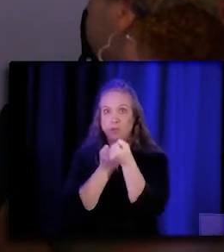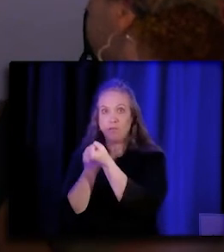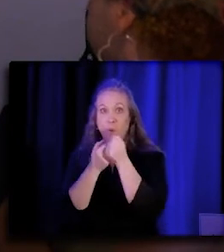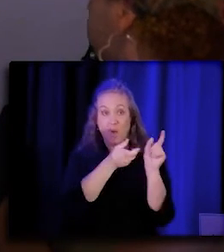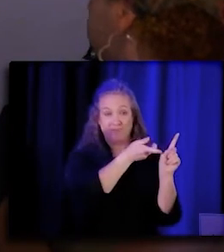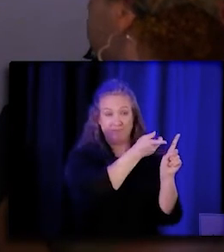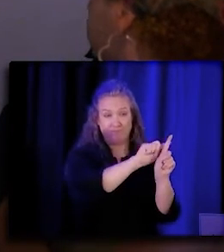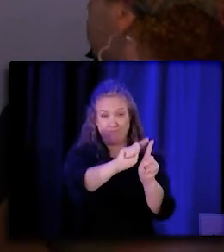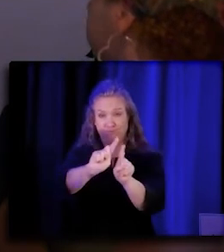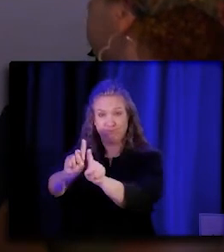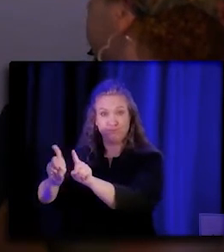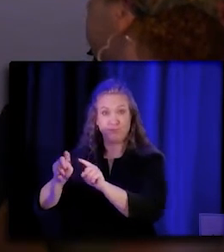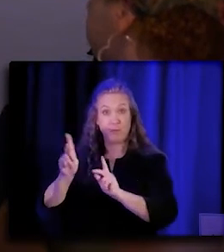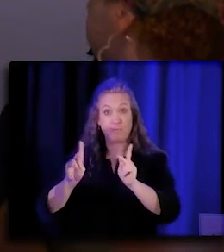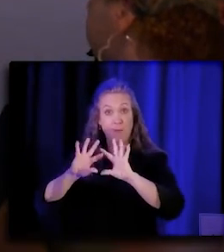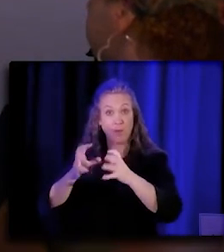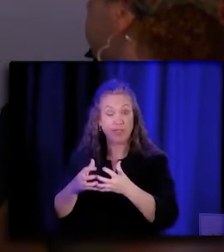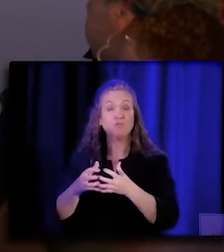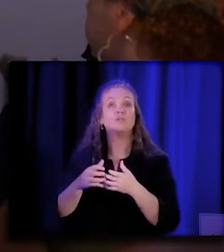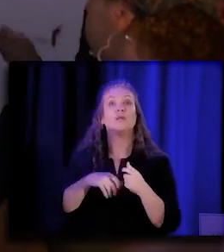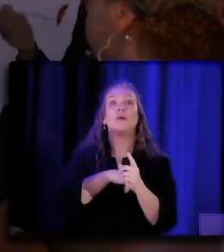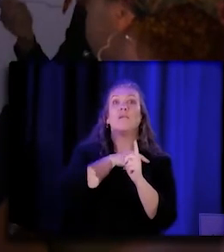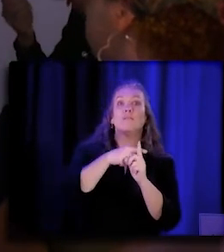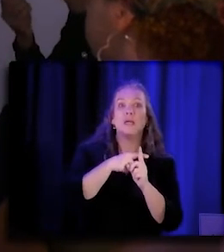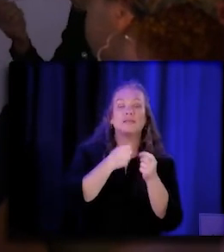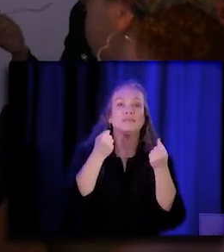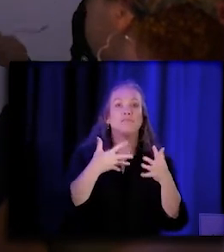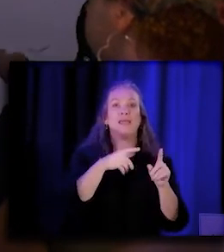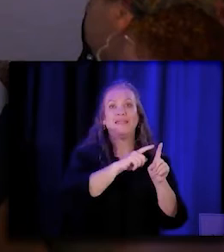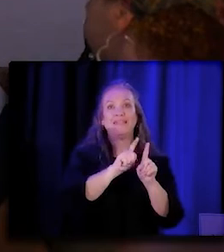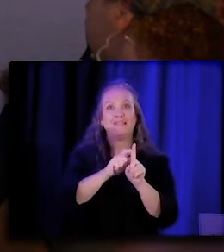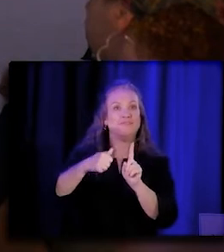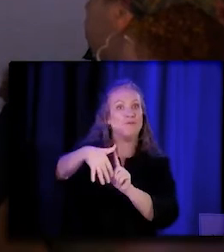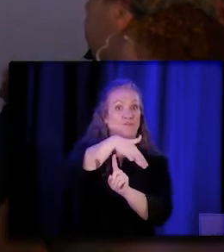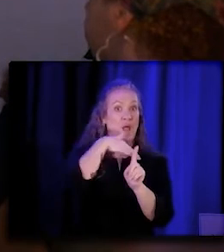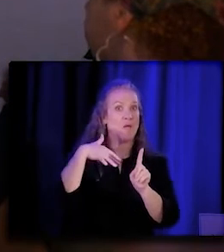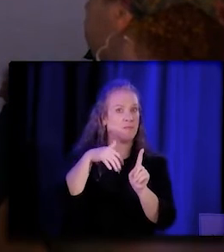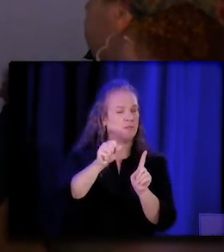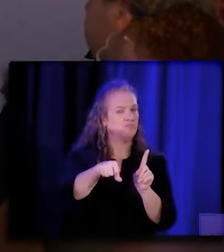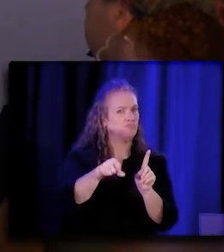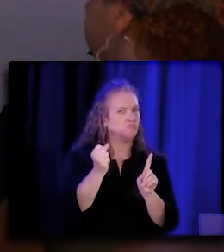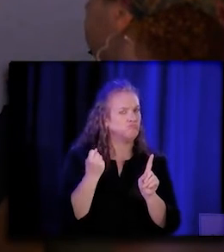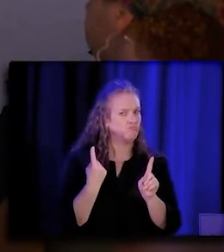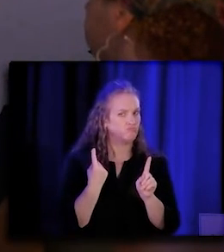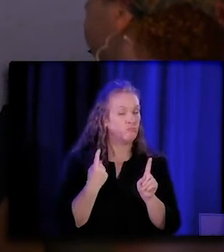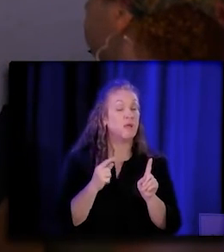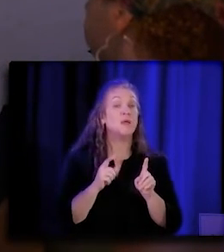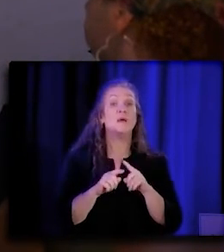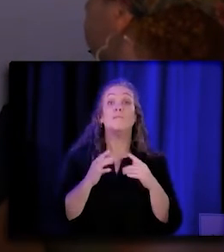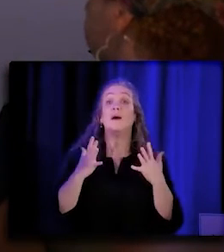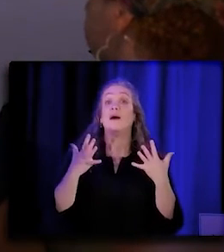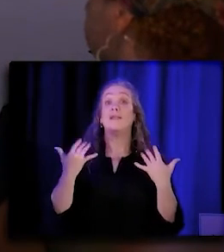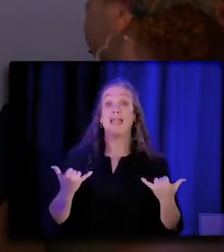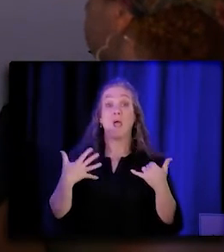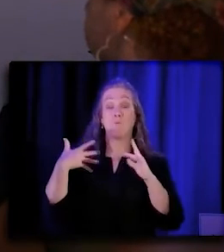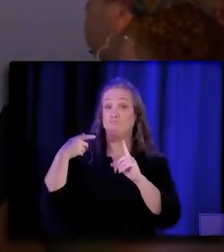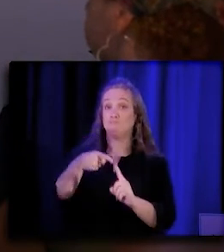as well as in a lot of different settings. And my question is around, you know,